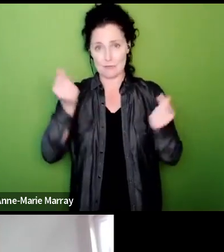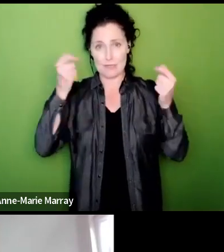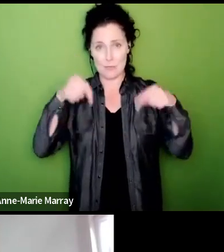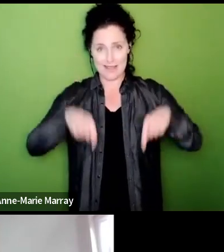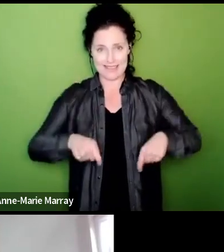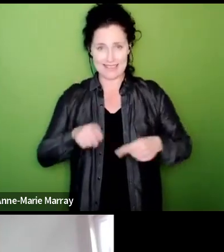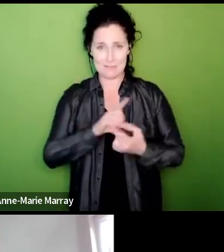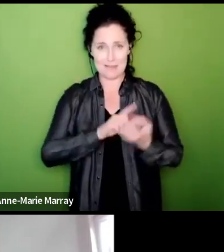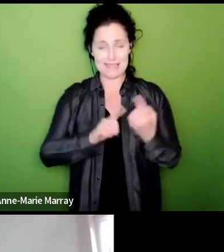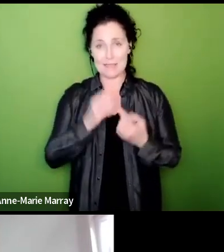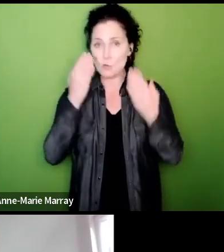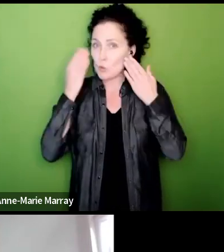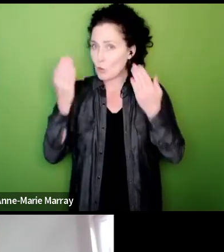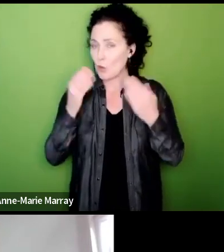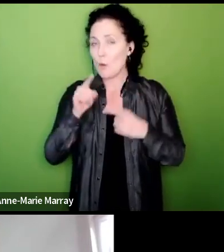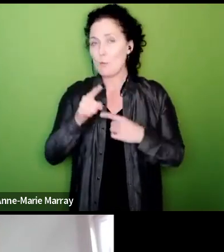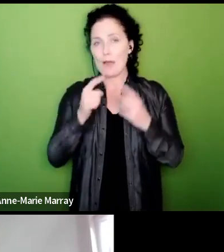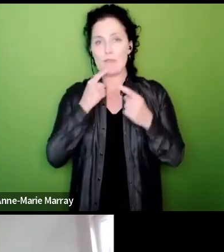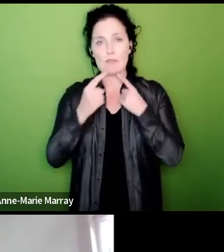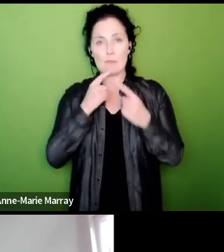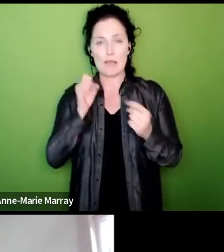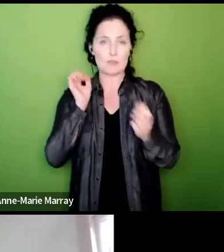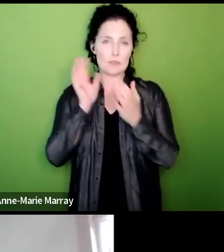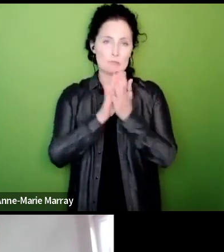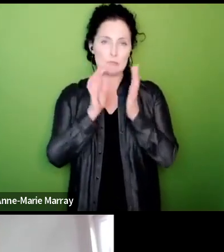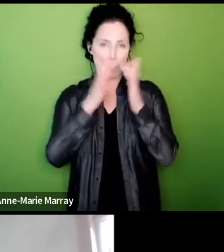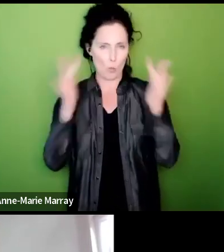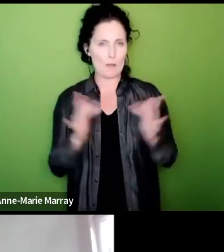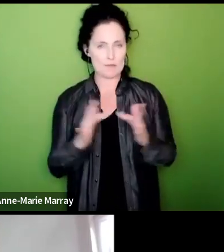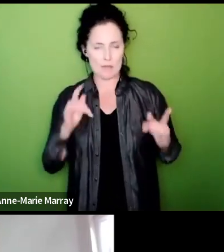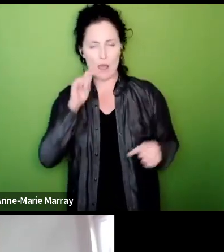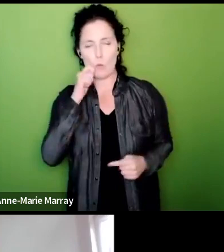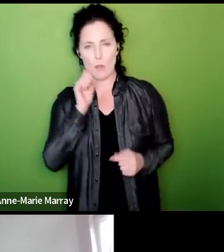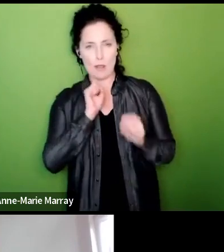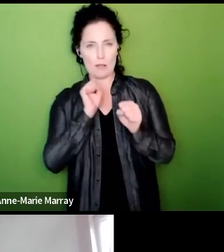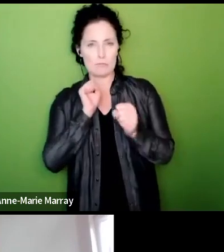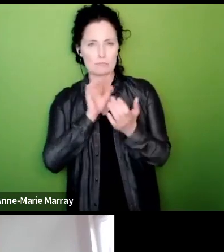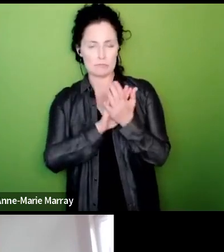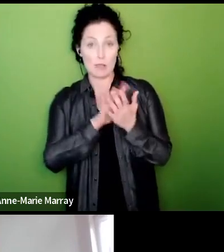on the website but what you should find pretty quickly is that you will get a message about your